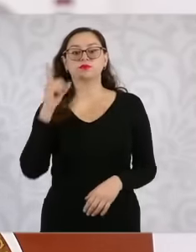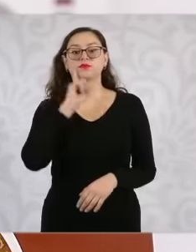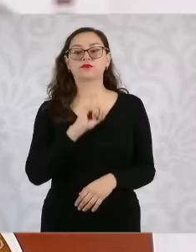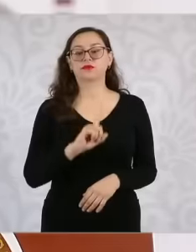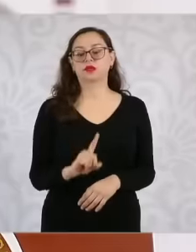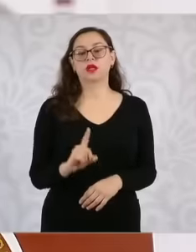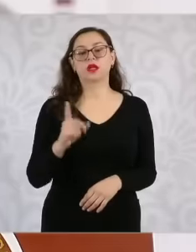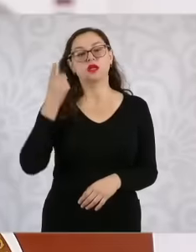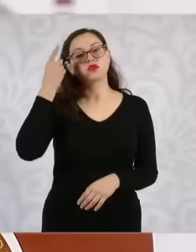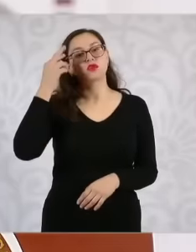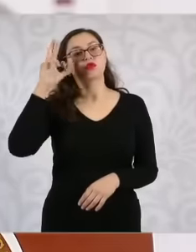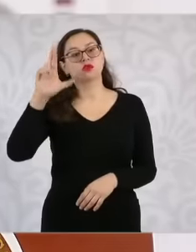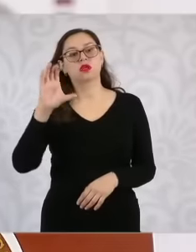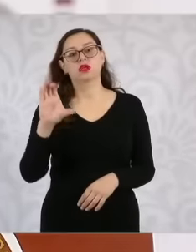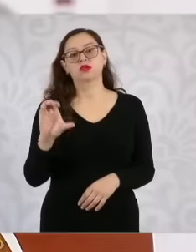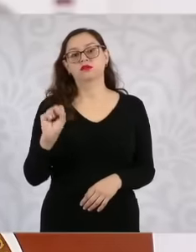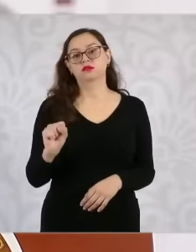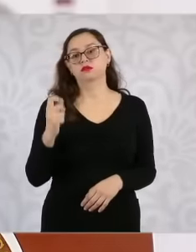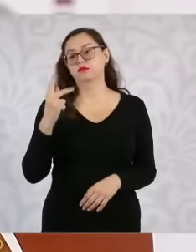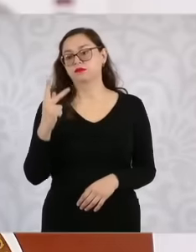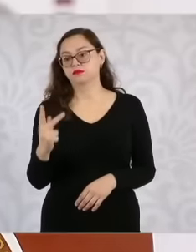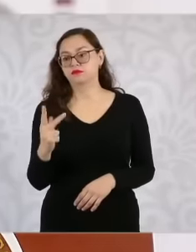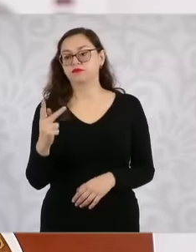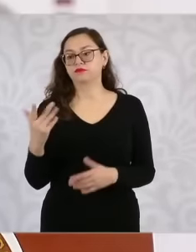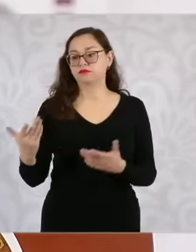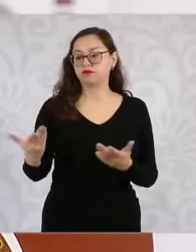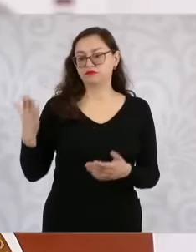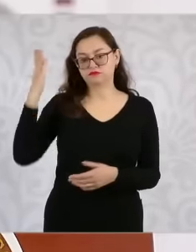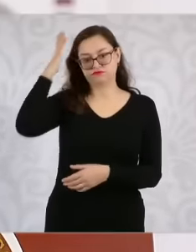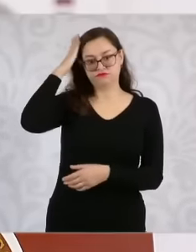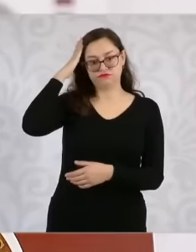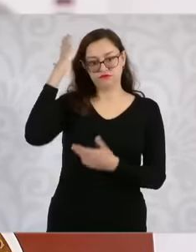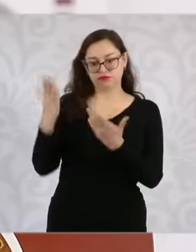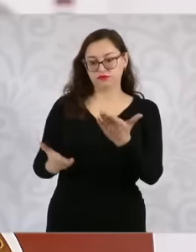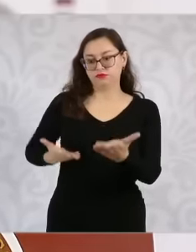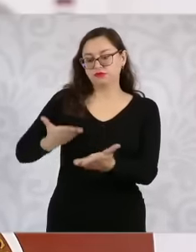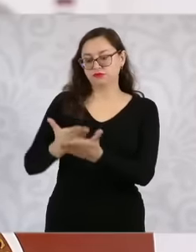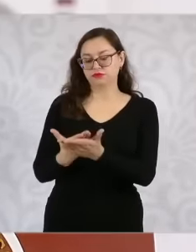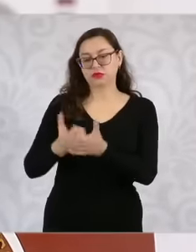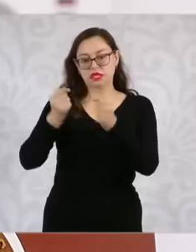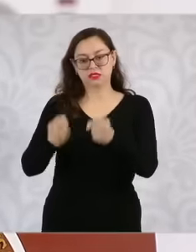a national security strategy based on four axes. The first is attention to the